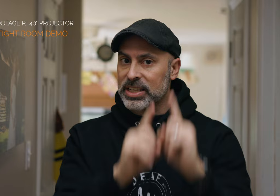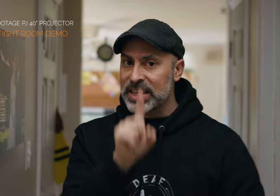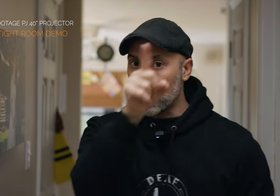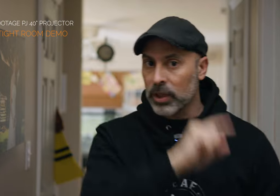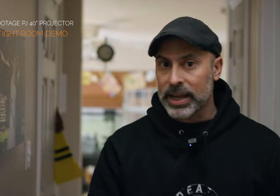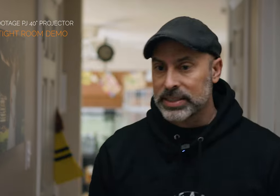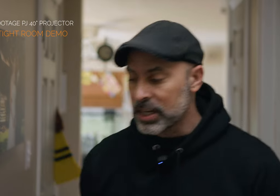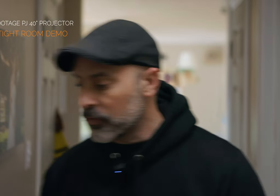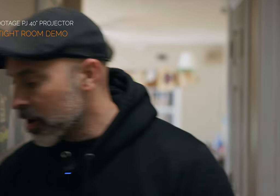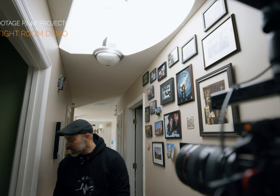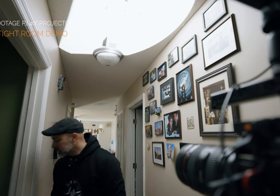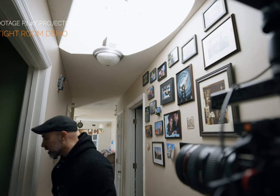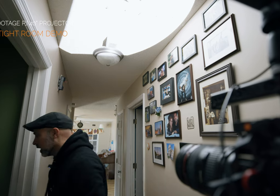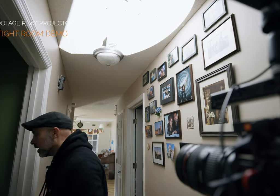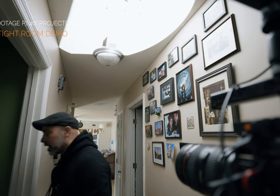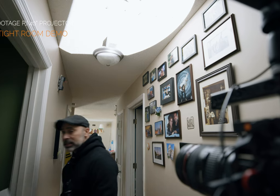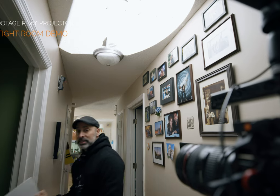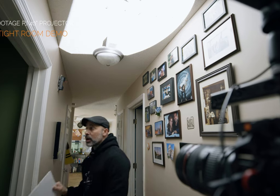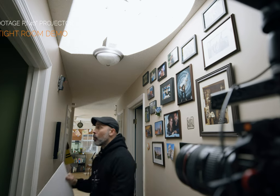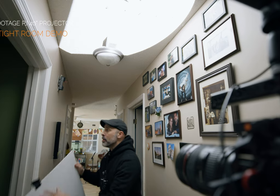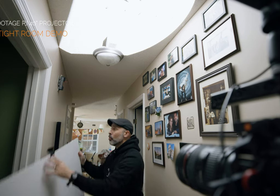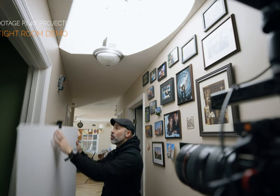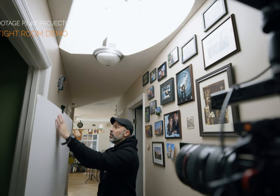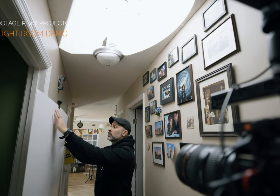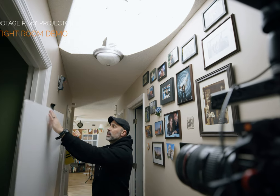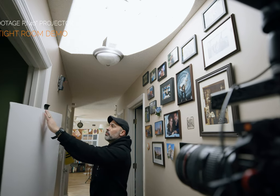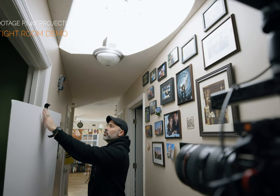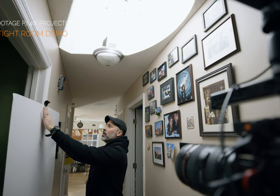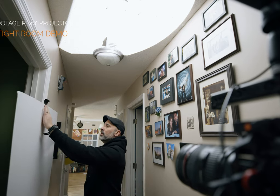this out like I said it's very easy I can just take a white board let's say I'll put that right